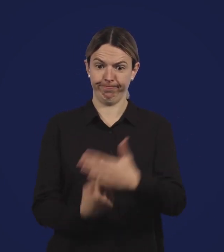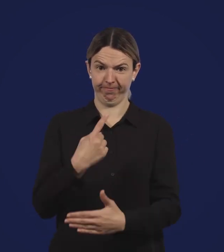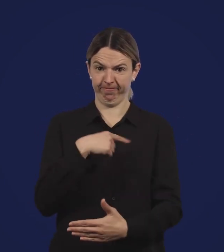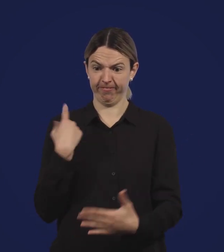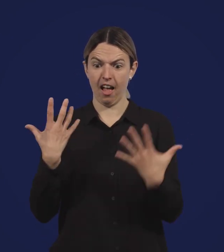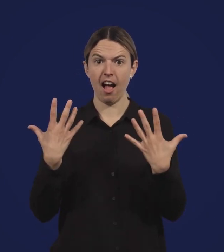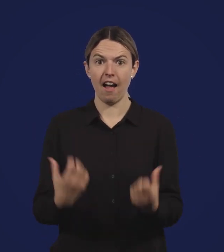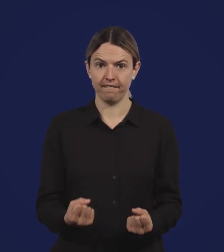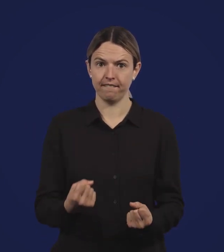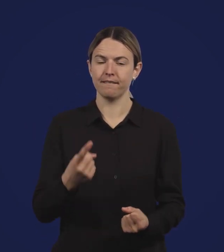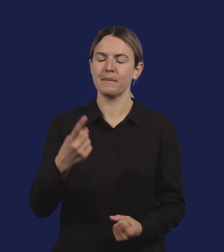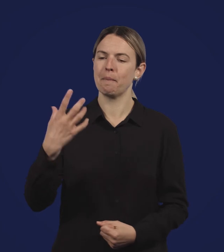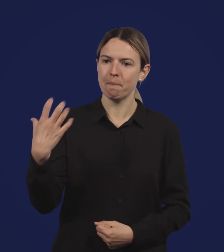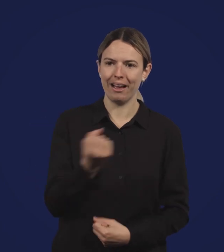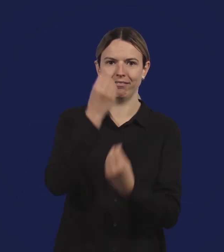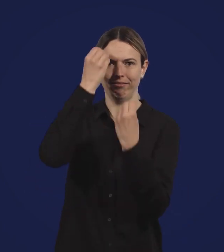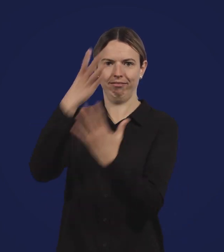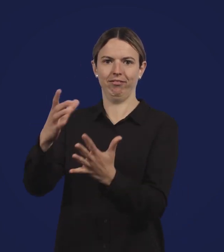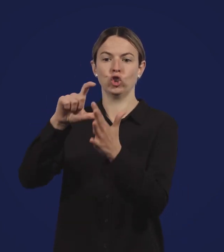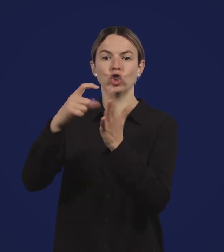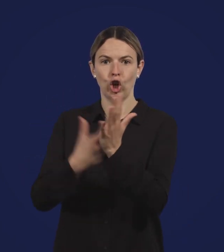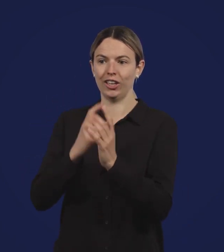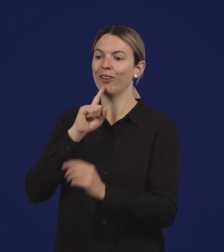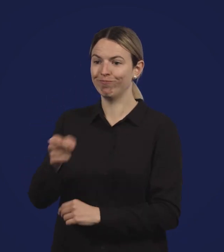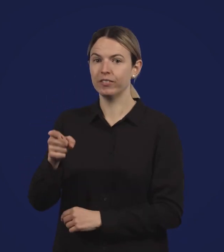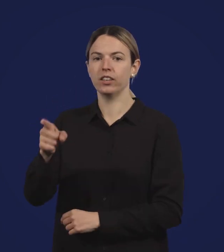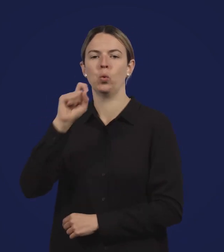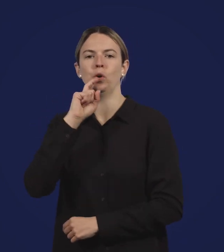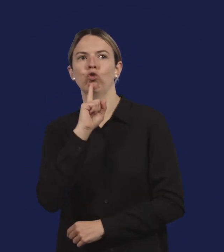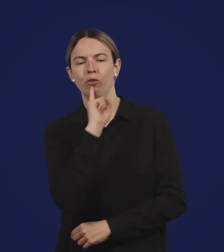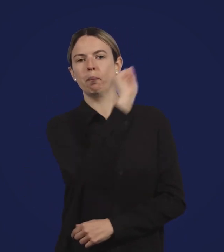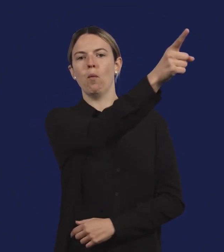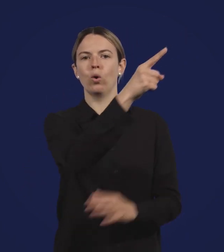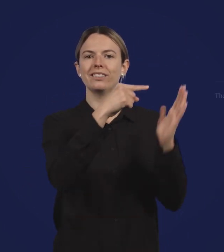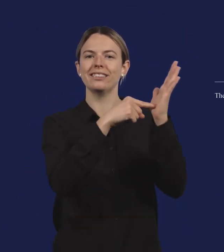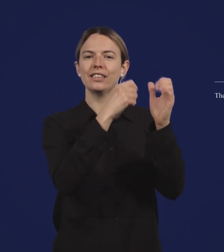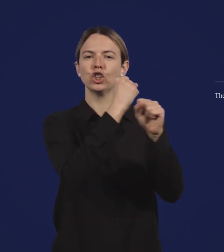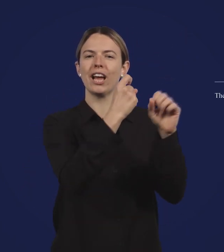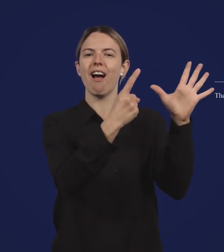If you have any of these reactions, you must let a doctor know.